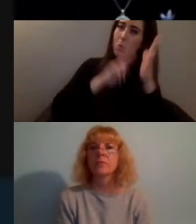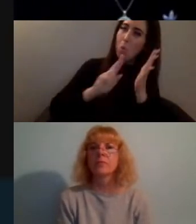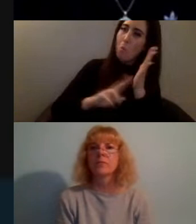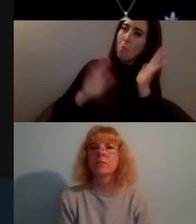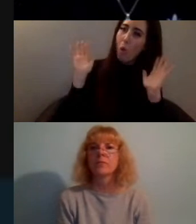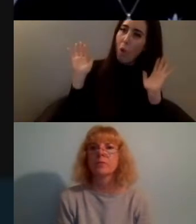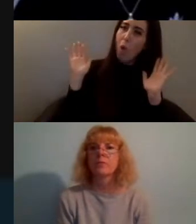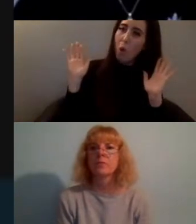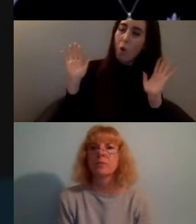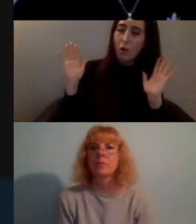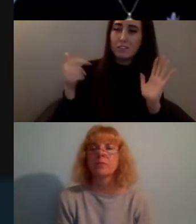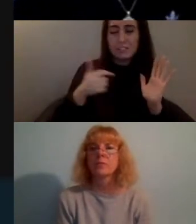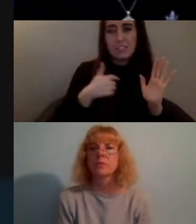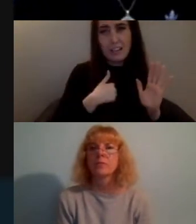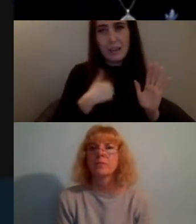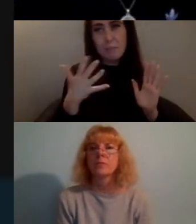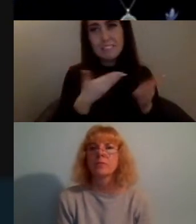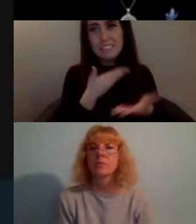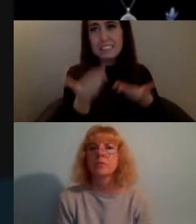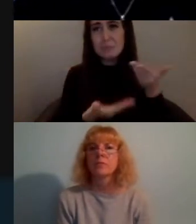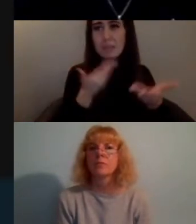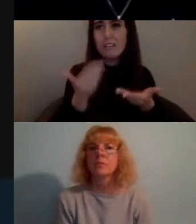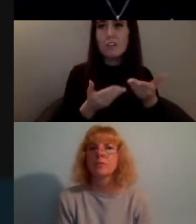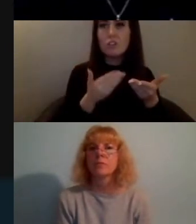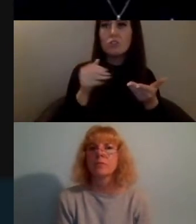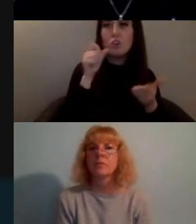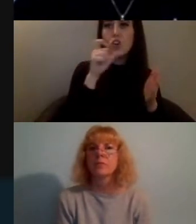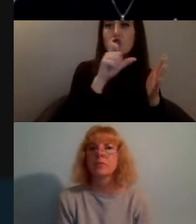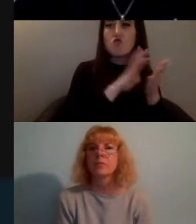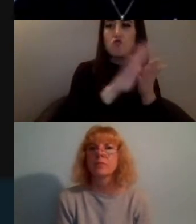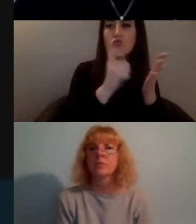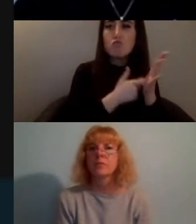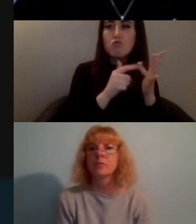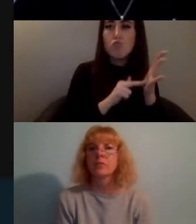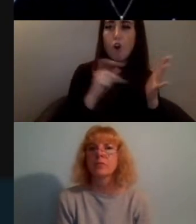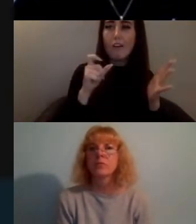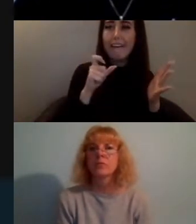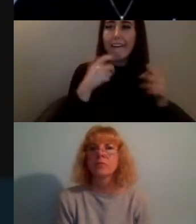I experience chronic pain which limits the way i'm able to participate in street work in the way